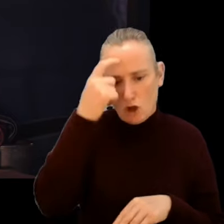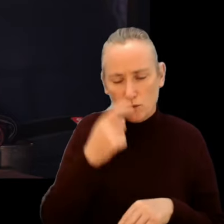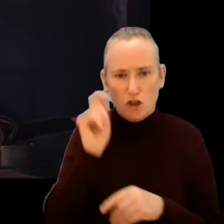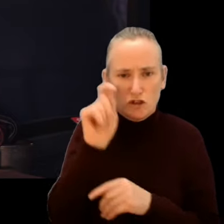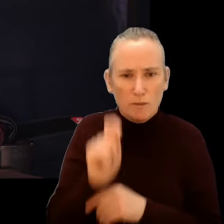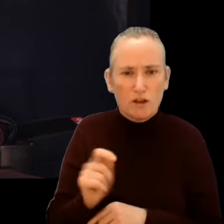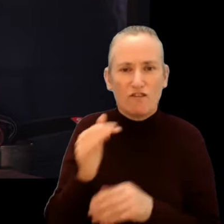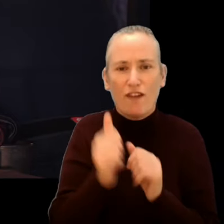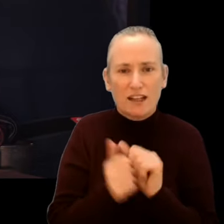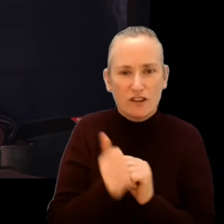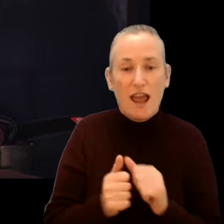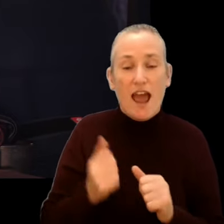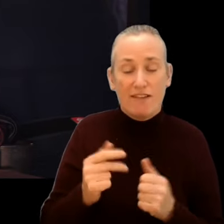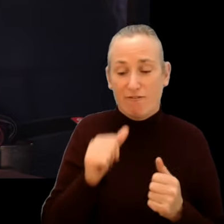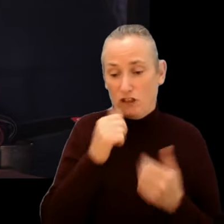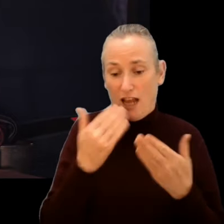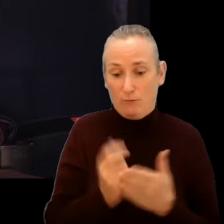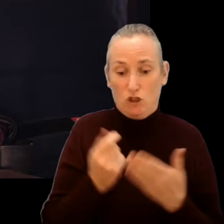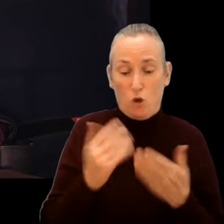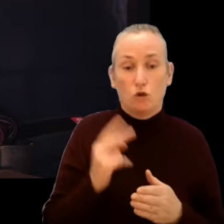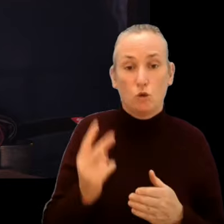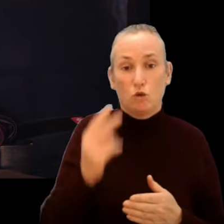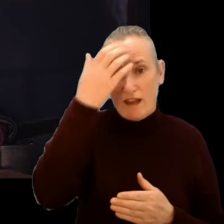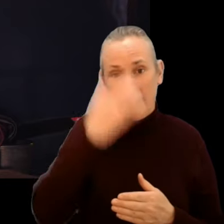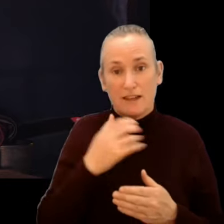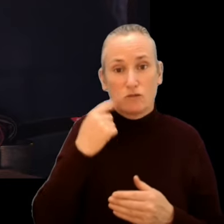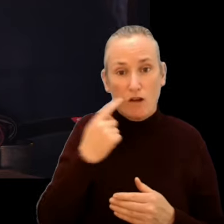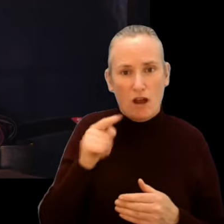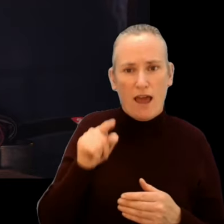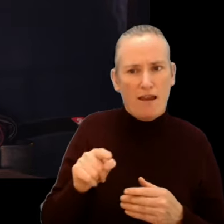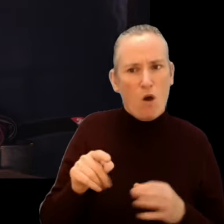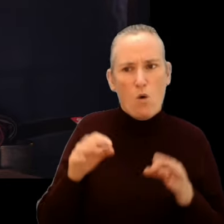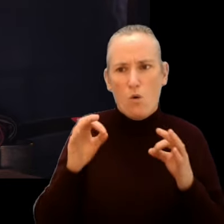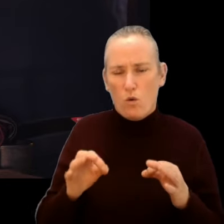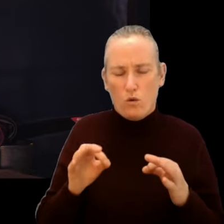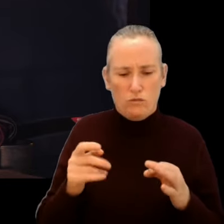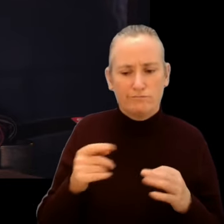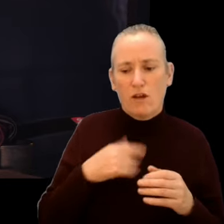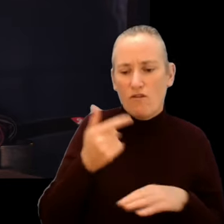with the world premier of The Two Faces of Tomorrow, an ambitious site-specific presentation in the Marina Market